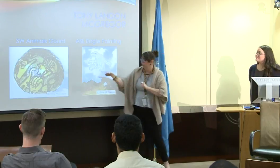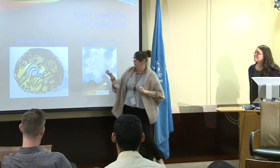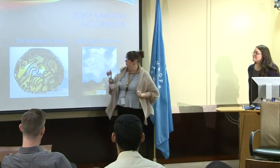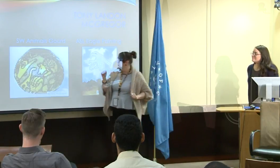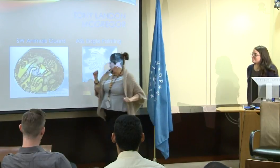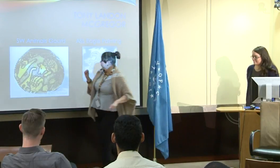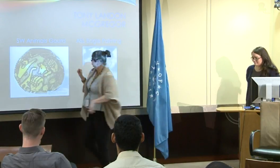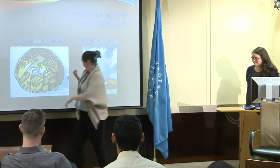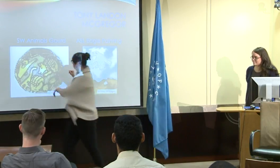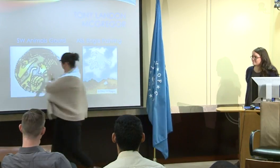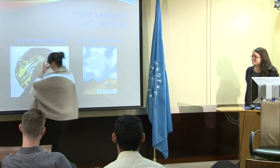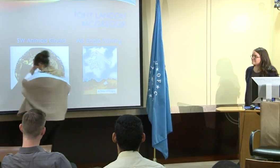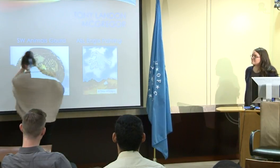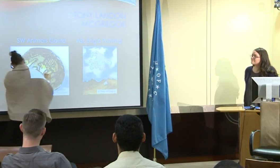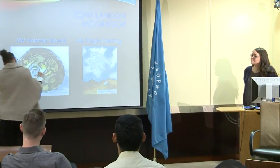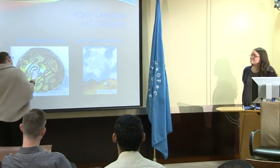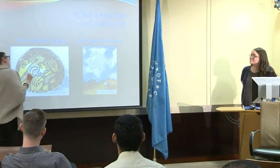Oh, okay.